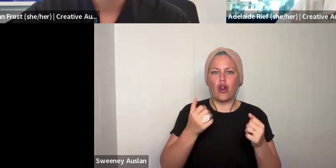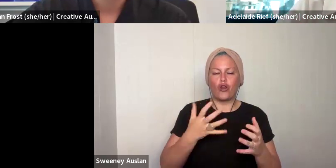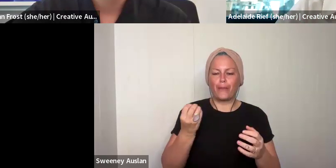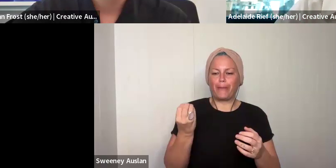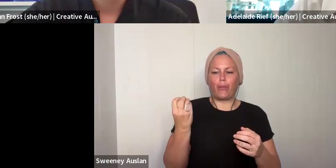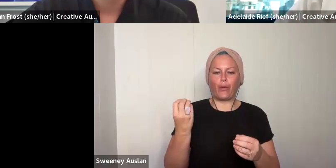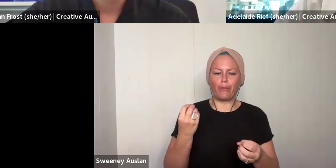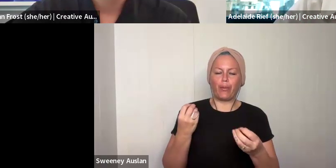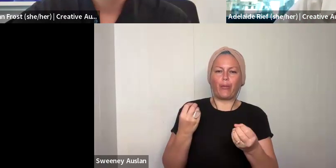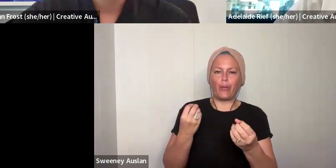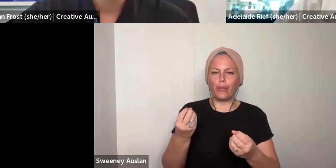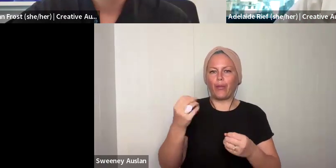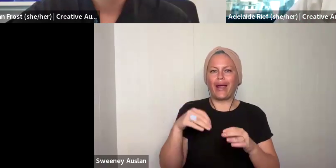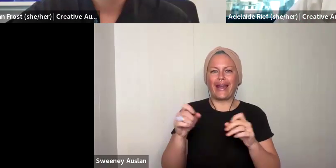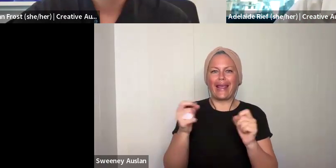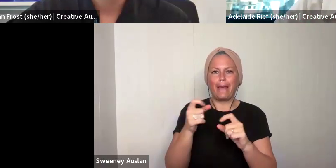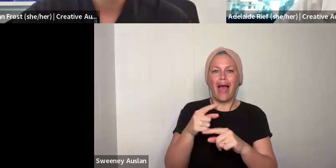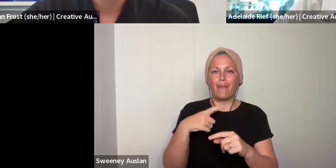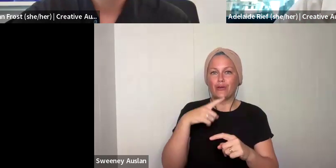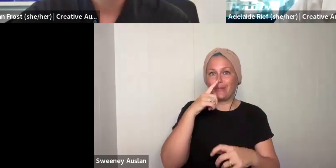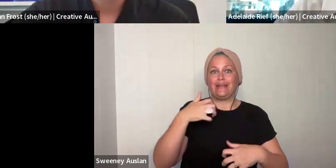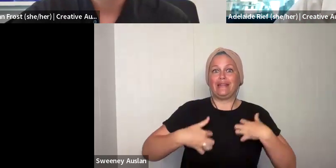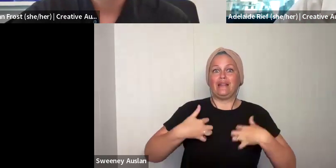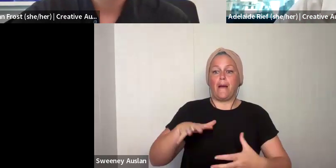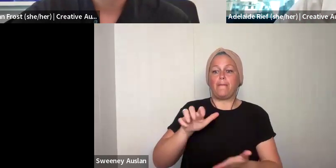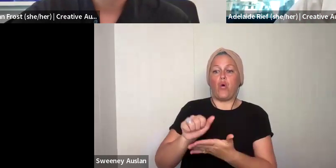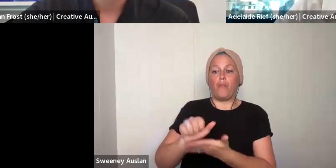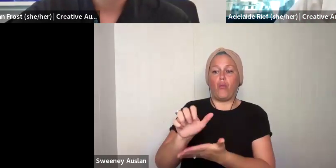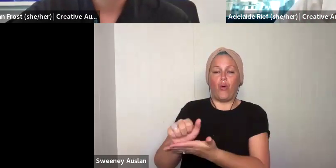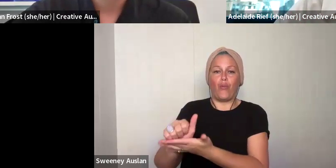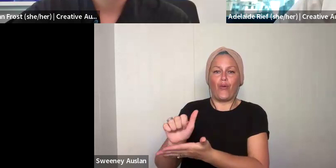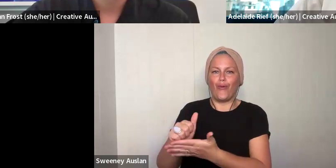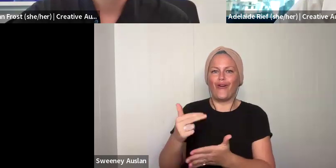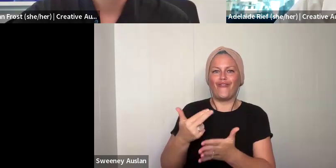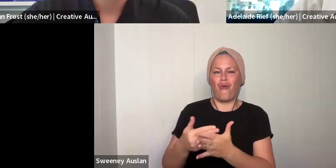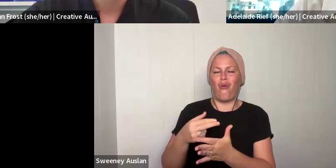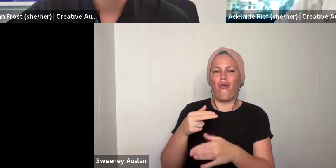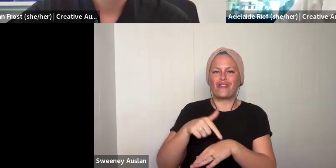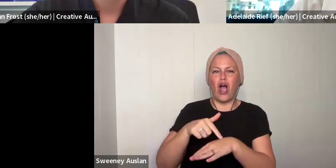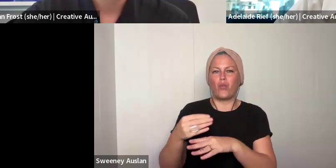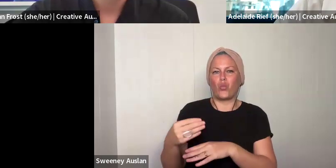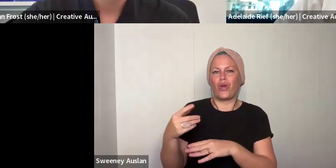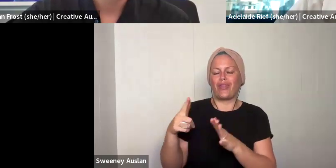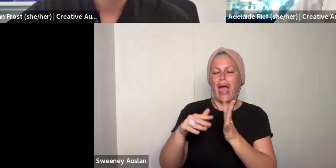to get into that portal as soon as you can, so click the apply now button and the creative leadership program opportunity page. That